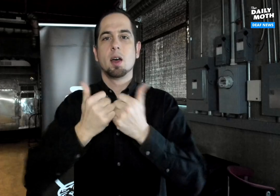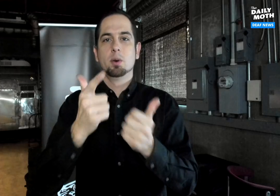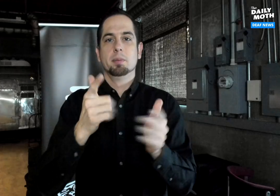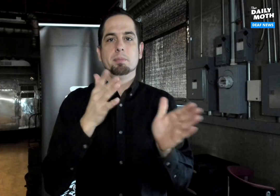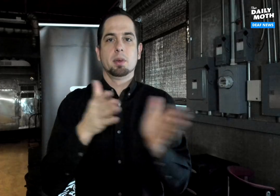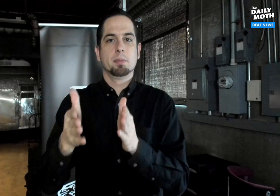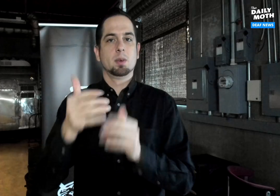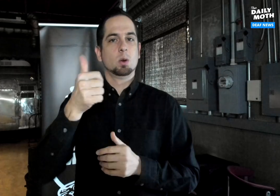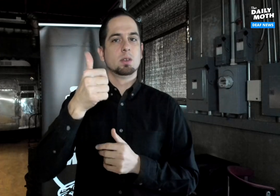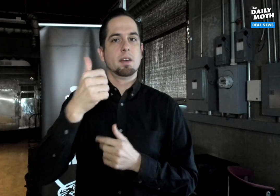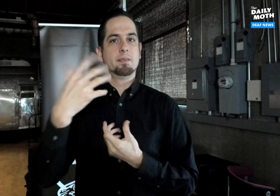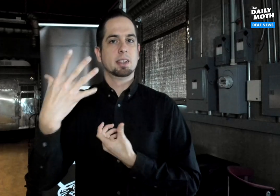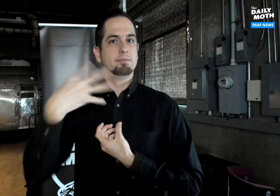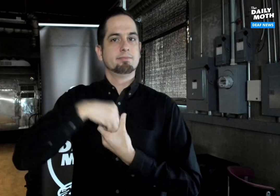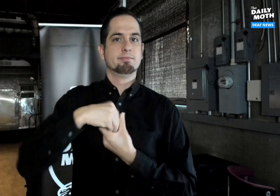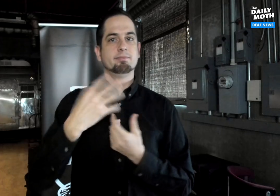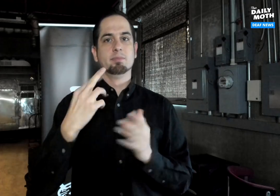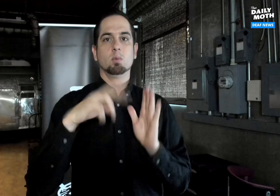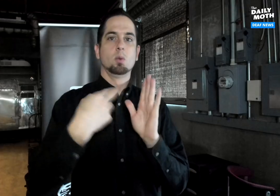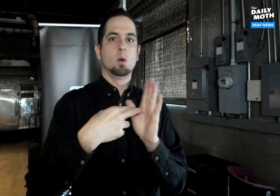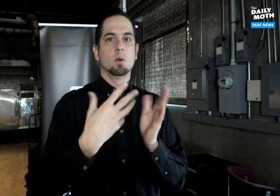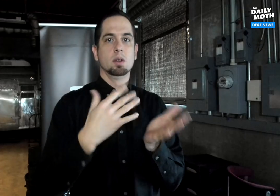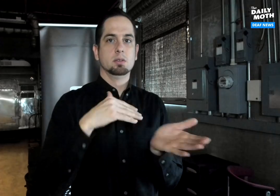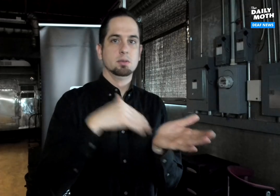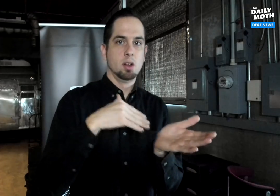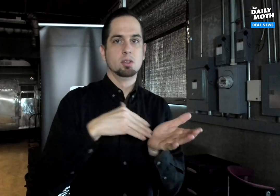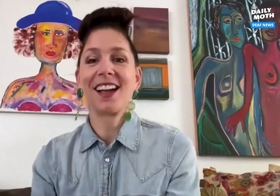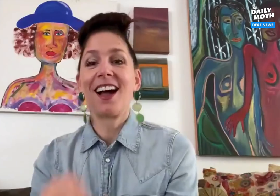How do you prepare yourself in taking on that role as a doctor?